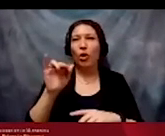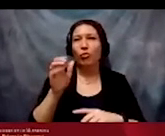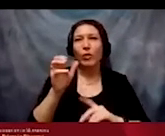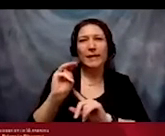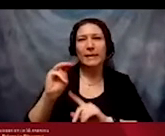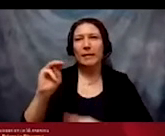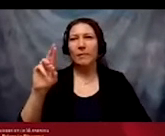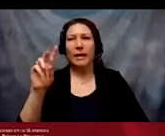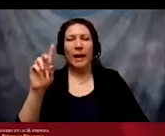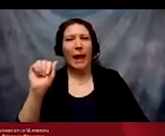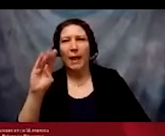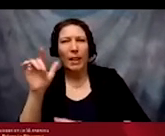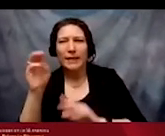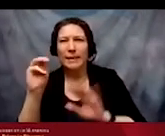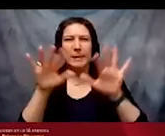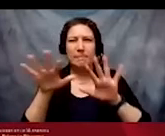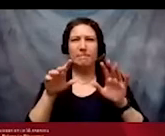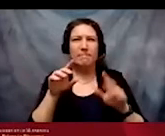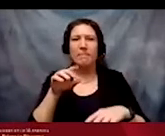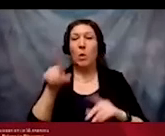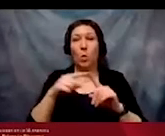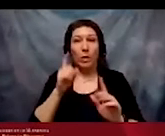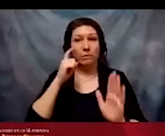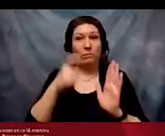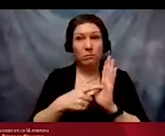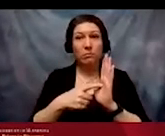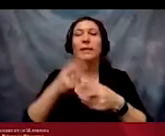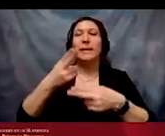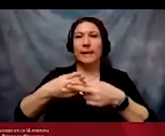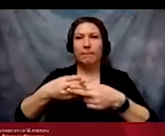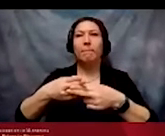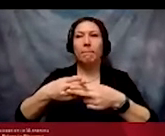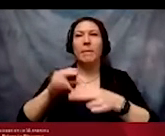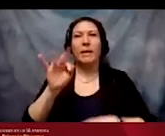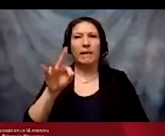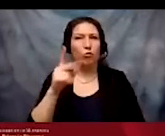Spot it and name it if you face any racial disability detours.